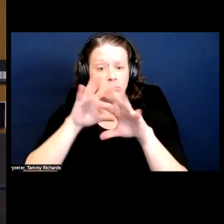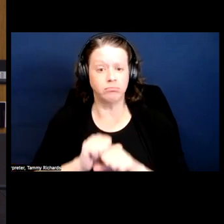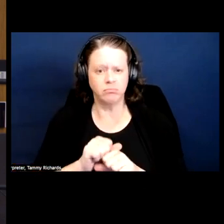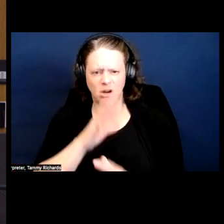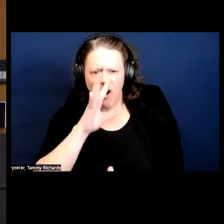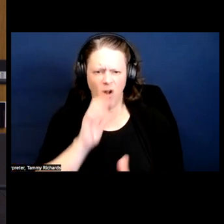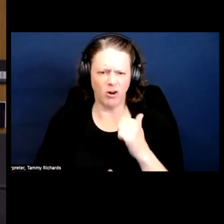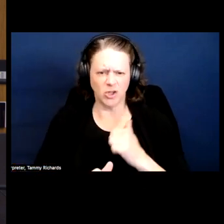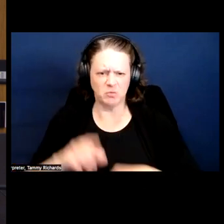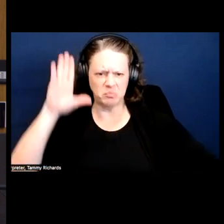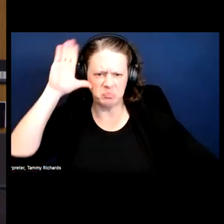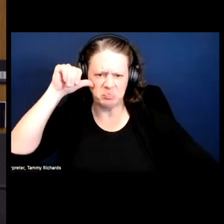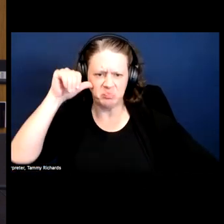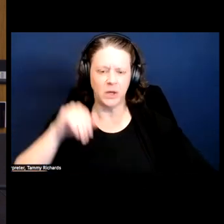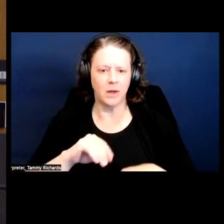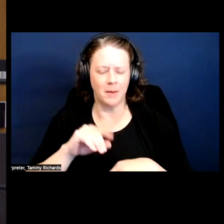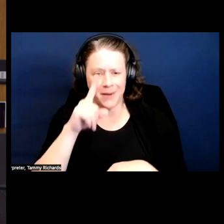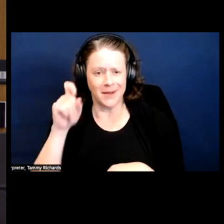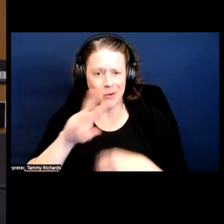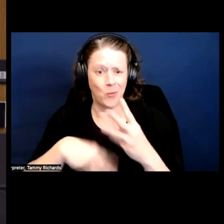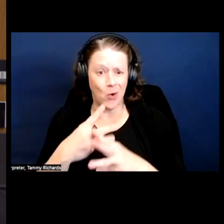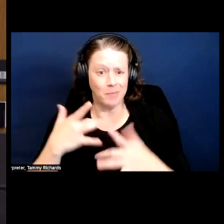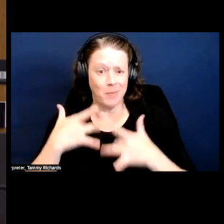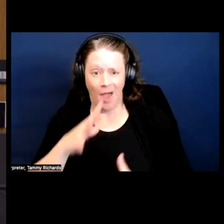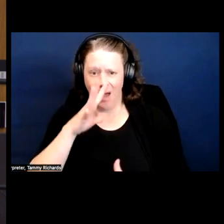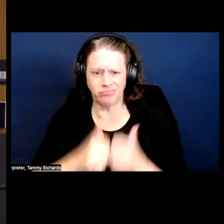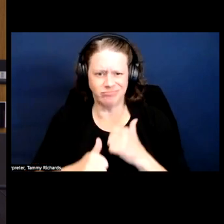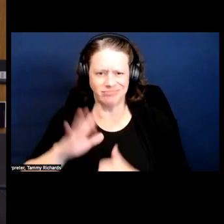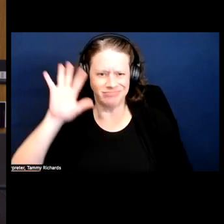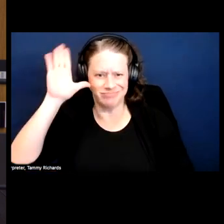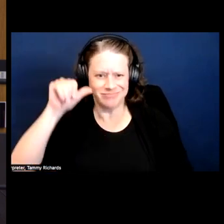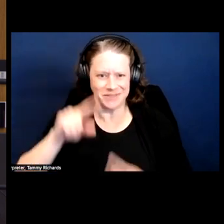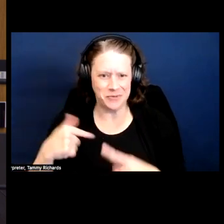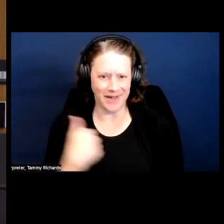But when we're trying to welcome folks into our world and get folks on our side, I don't